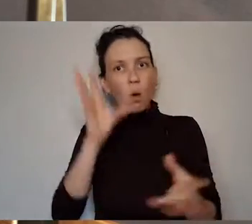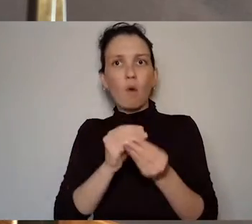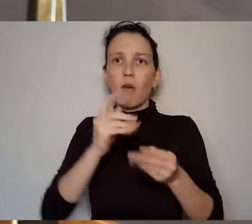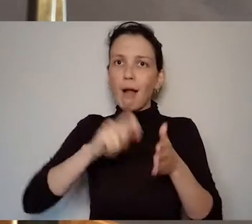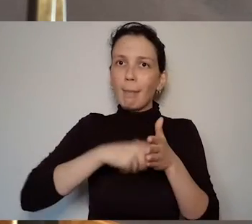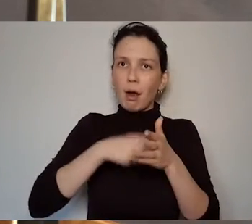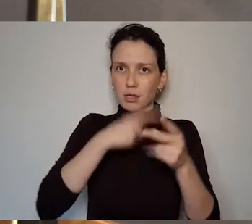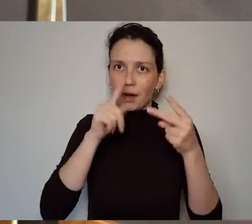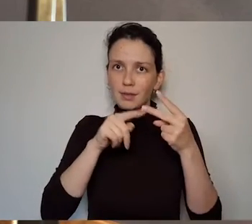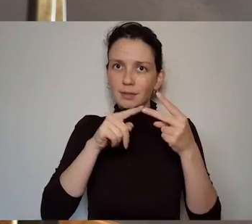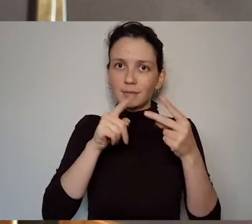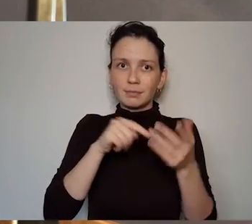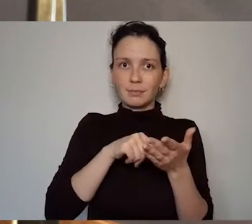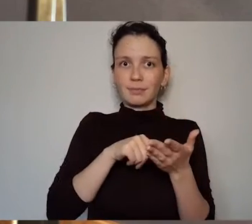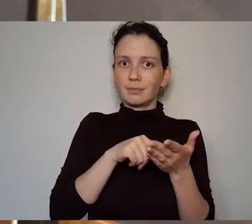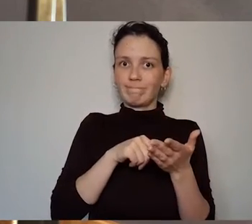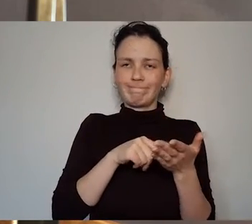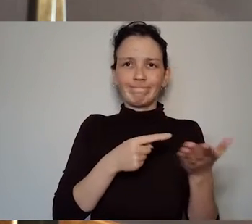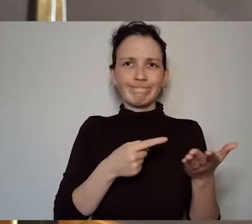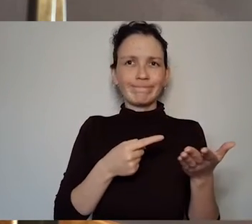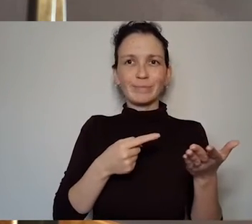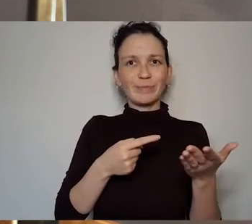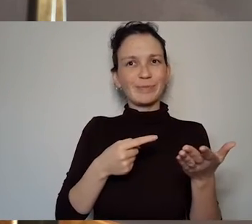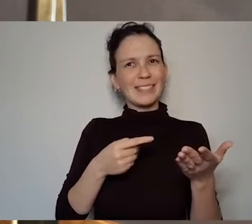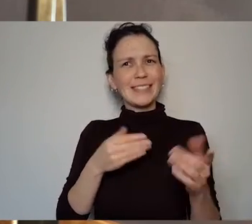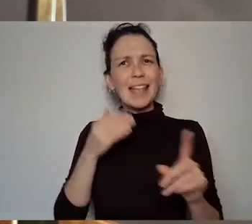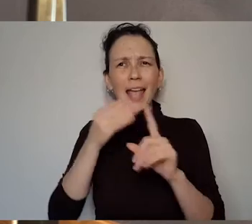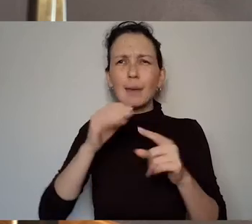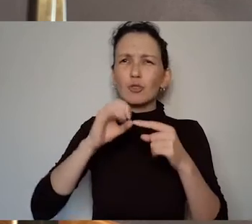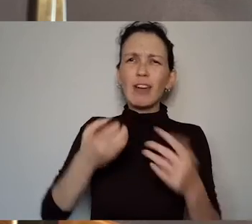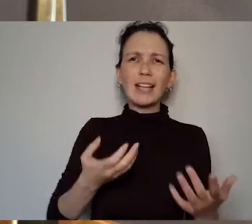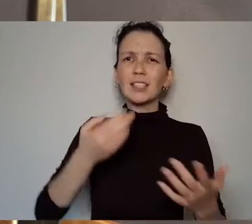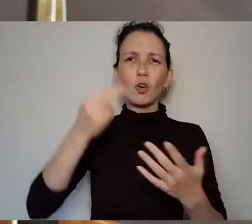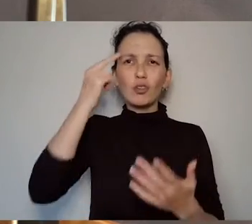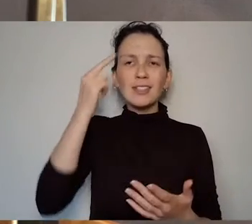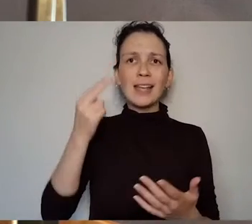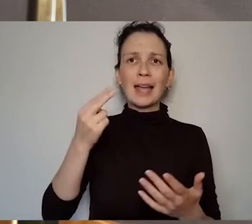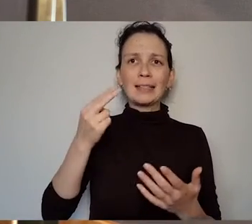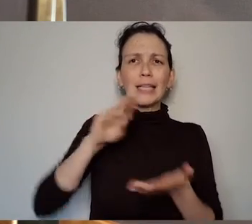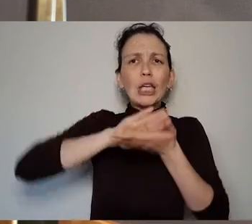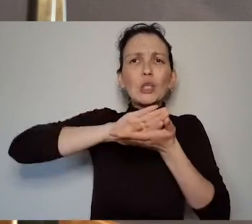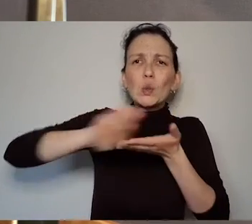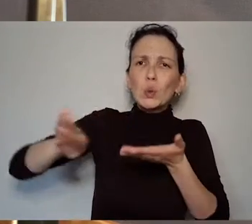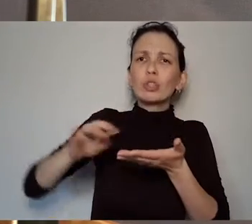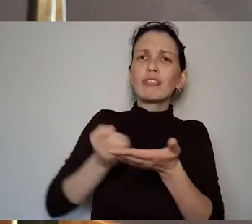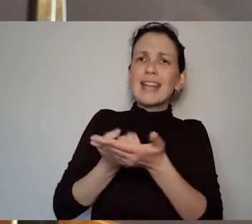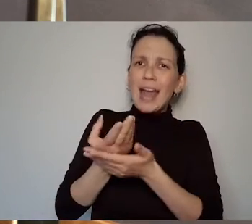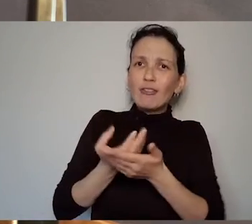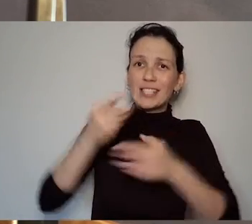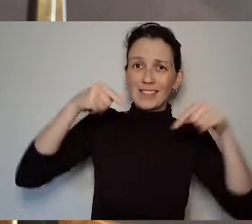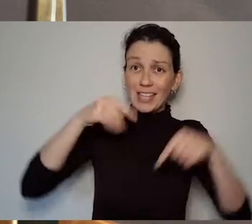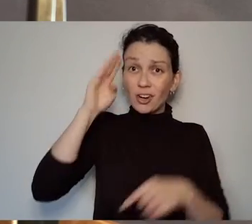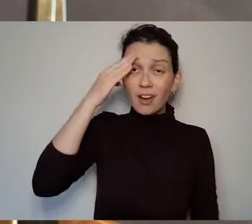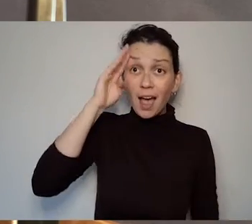to understand, you know, exclusionary narratives in Ireland and because we're learning that some of